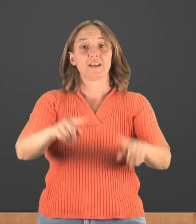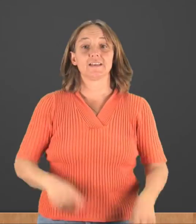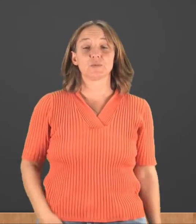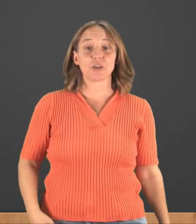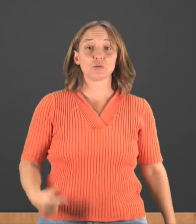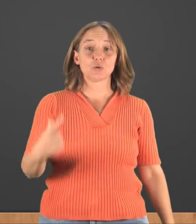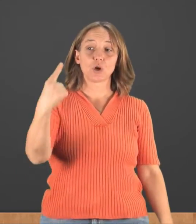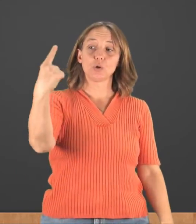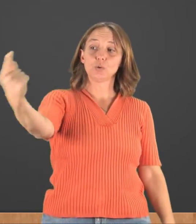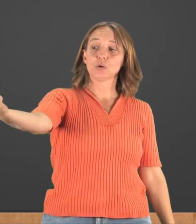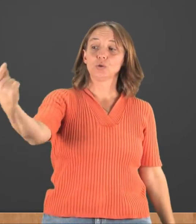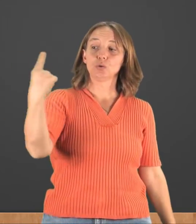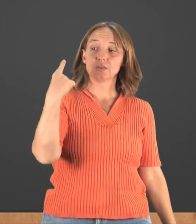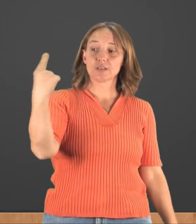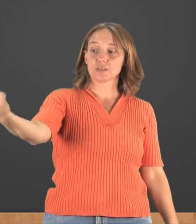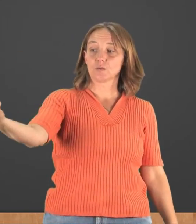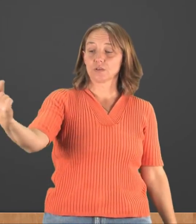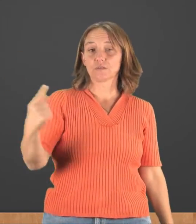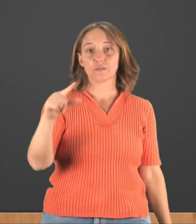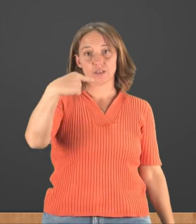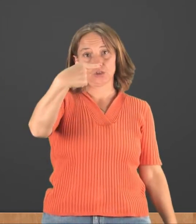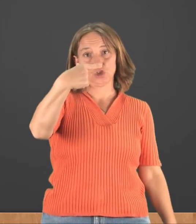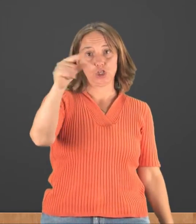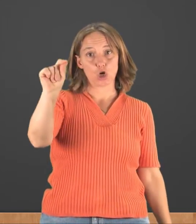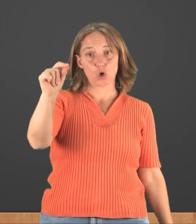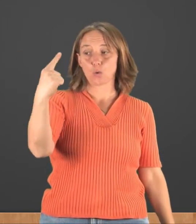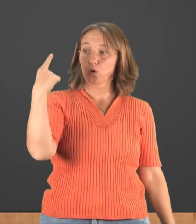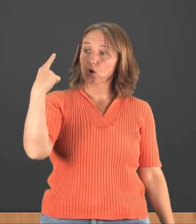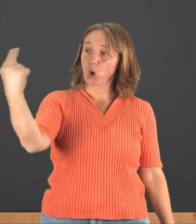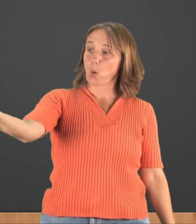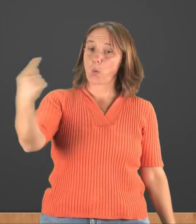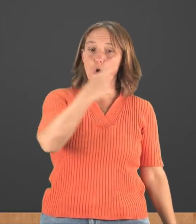And a special "go" you can use this one. It's G-O.